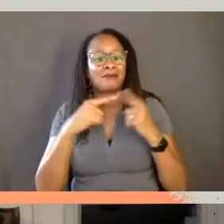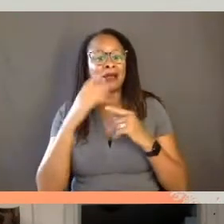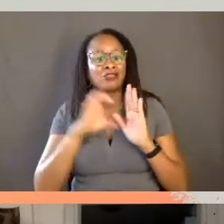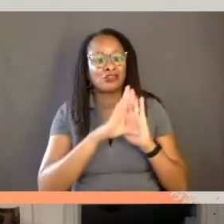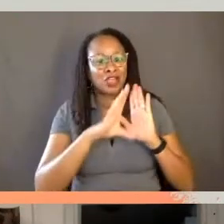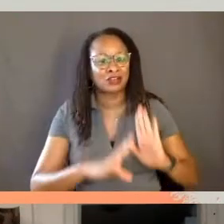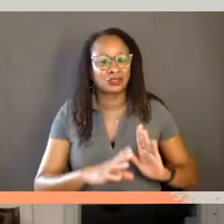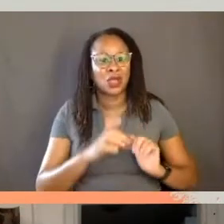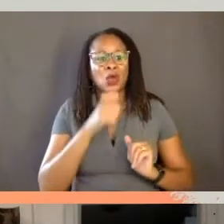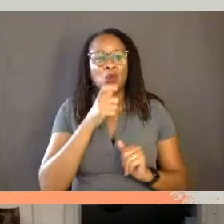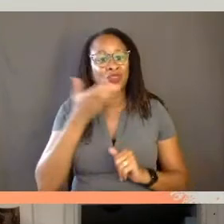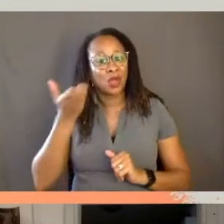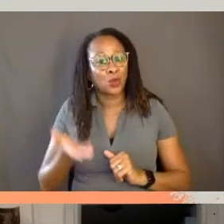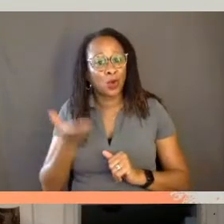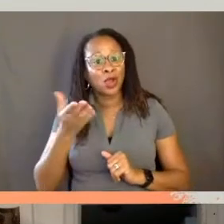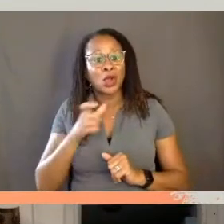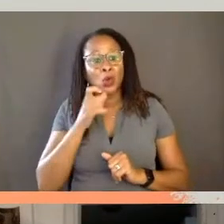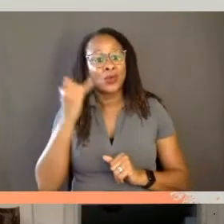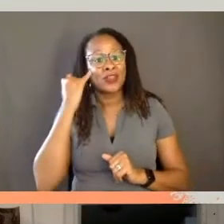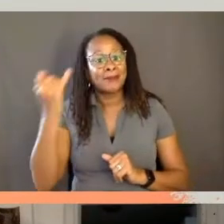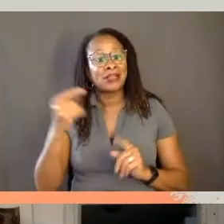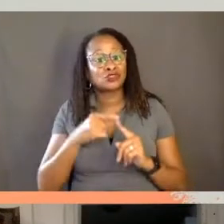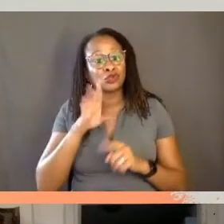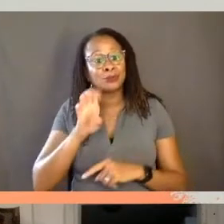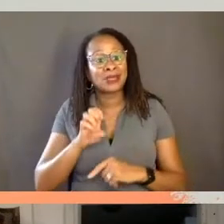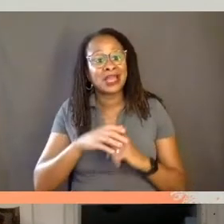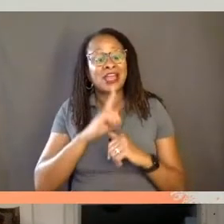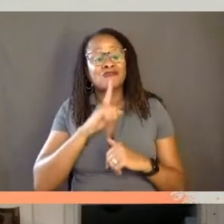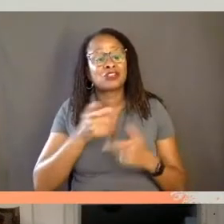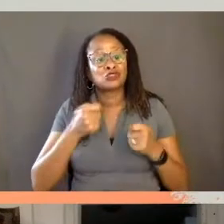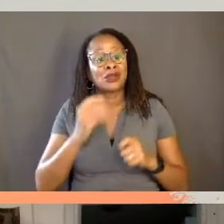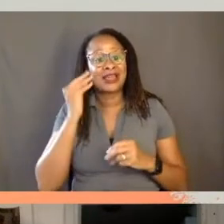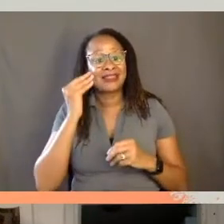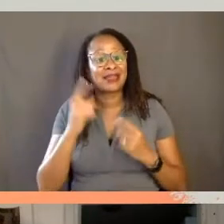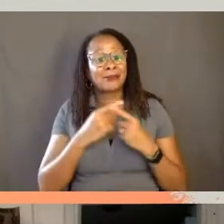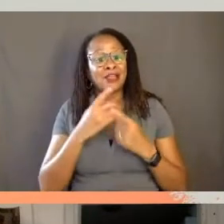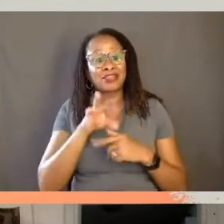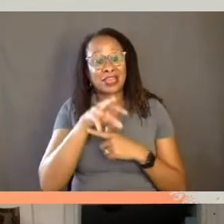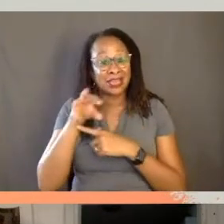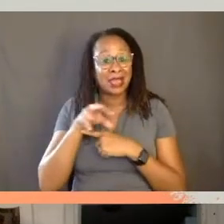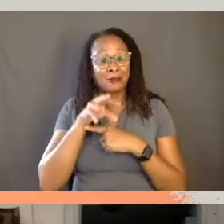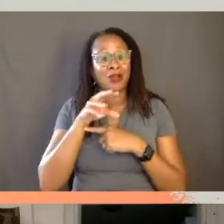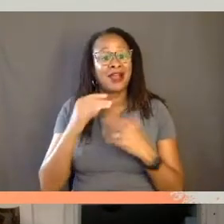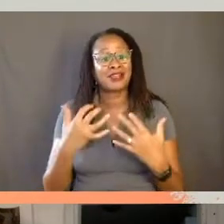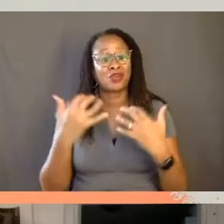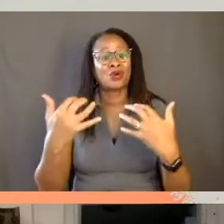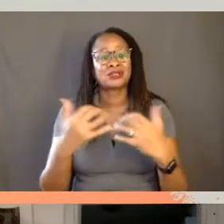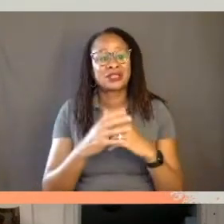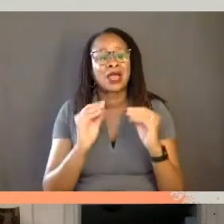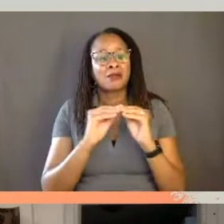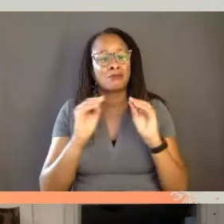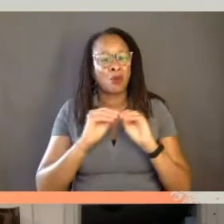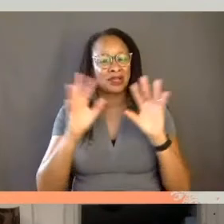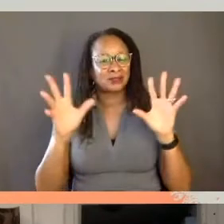who they were, who they imagined them to be and really trying to think about the camera and the audience in more explicit ways.